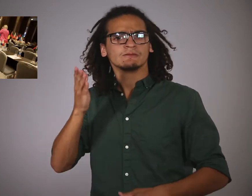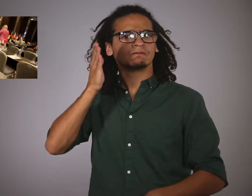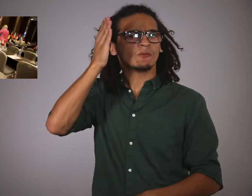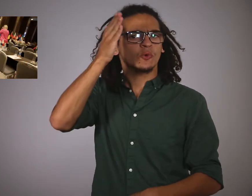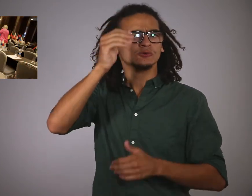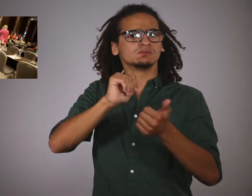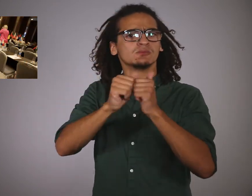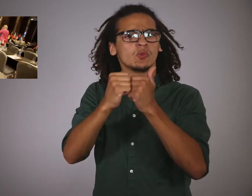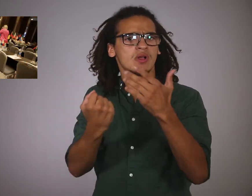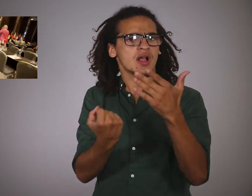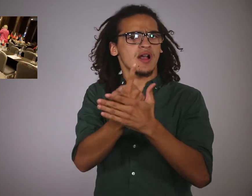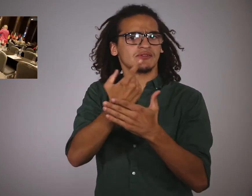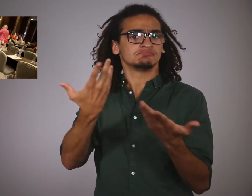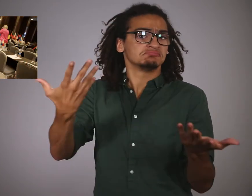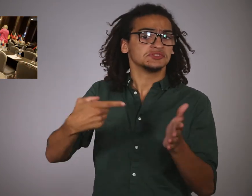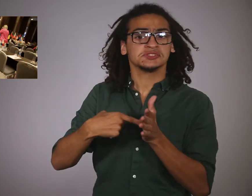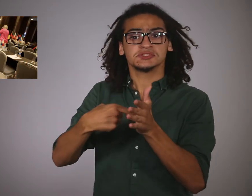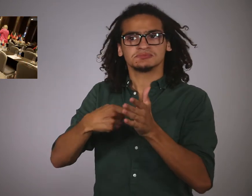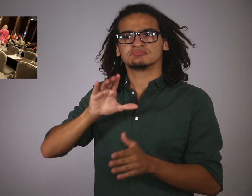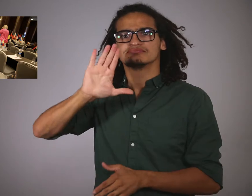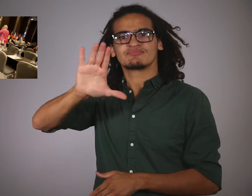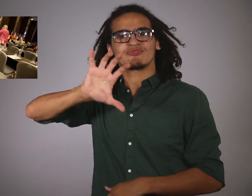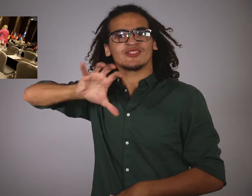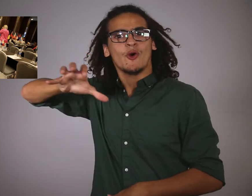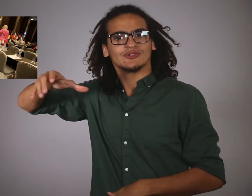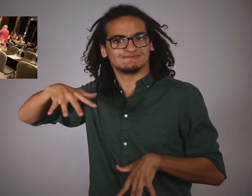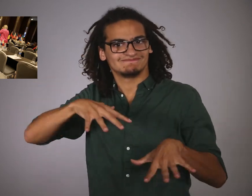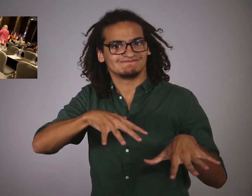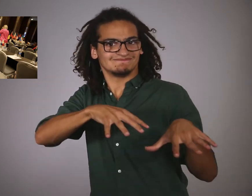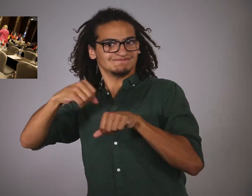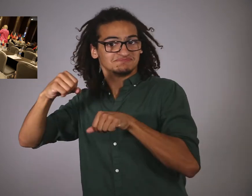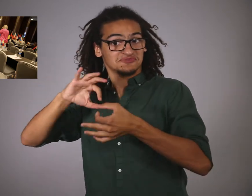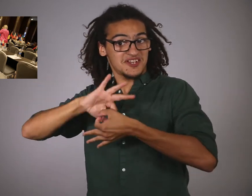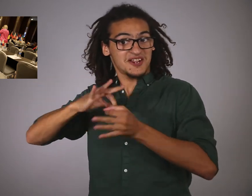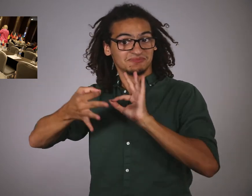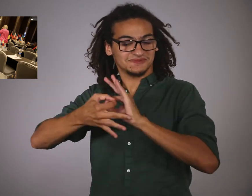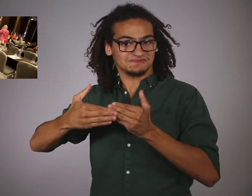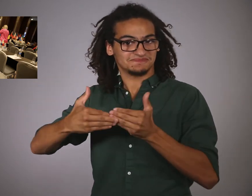sports events (which countries will host what and so on).